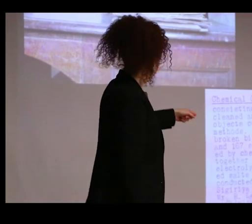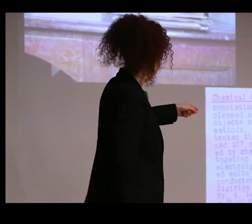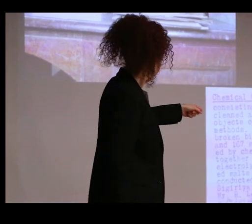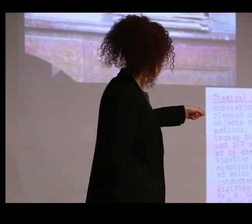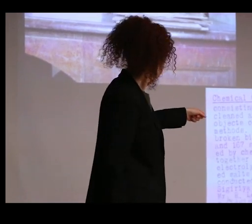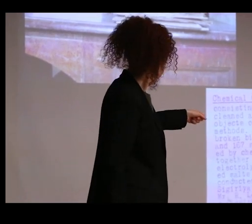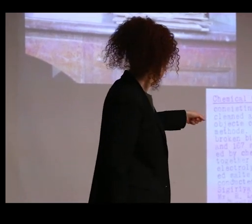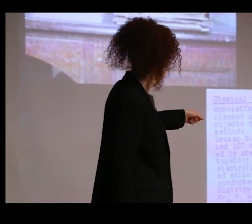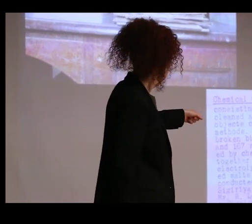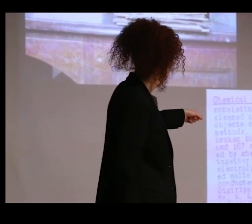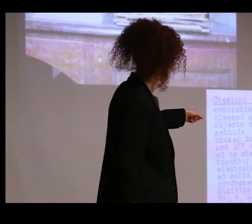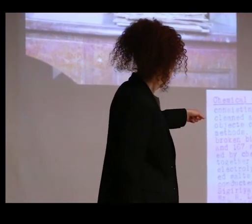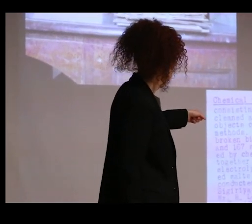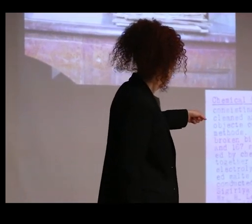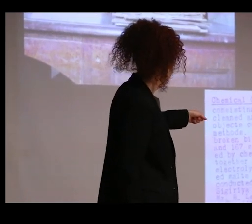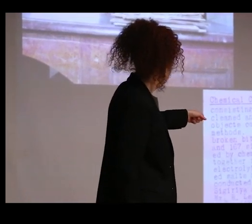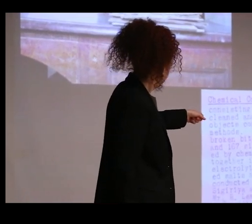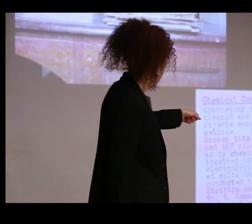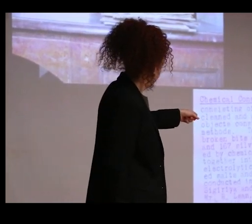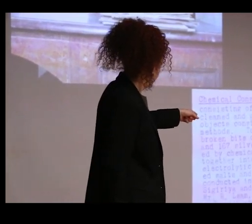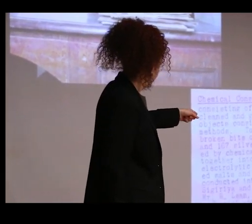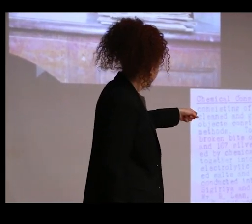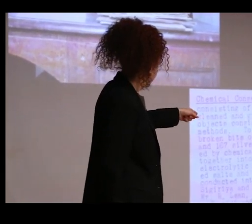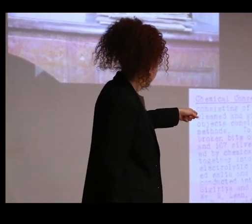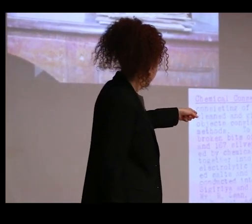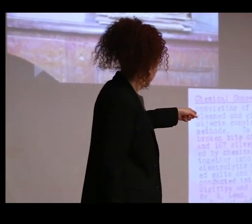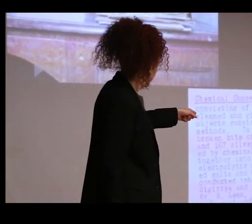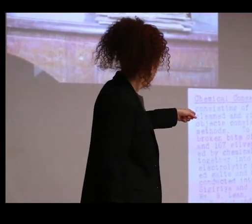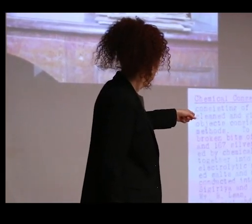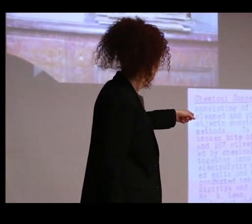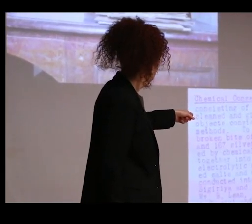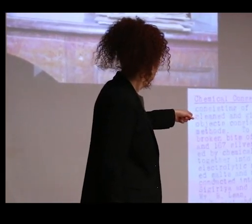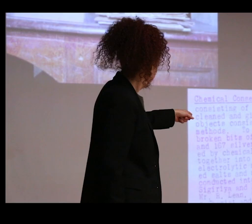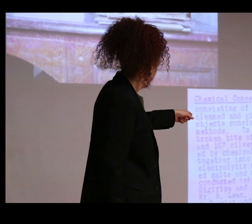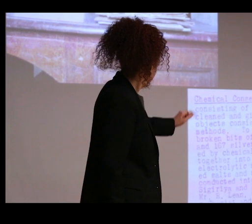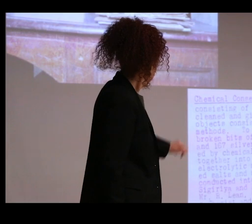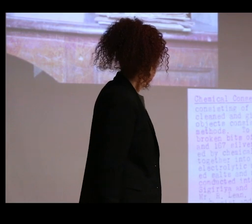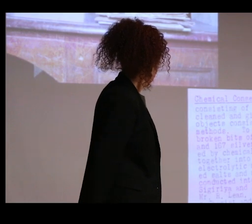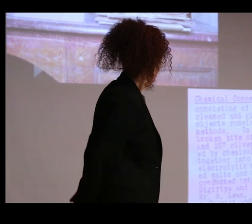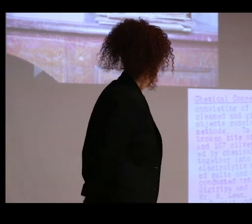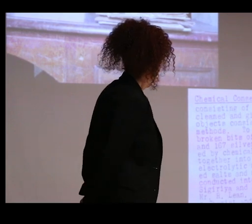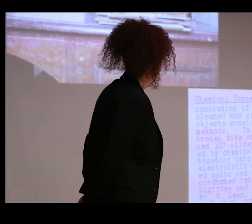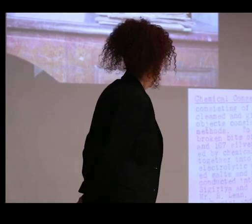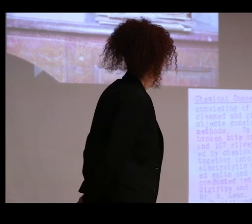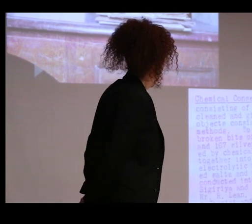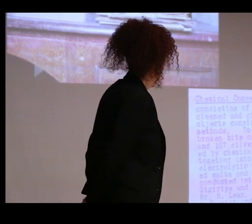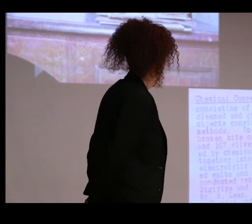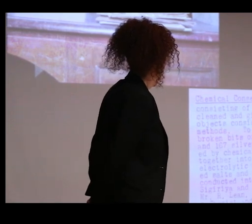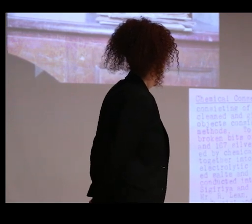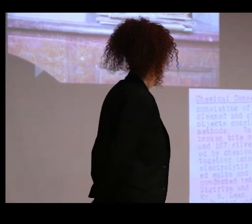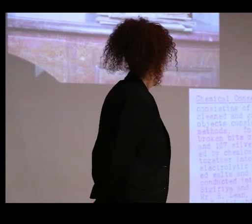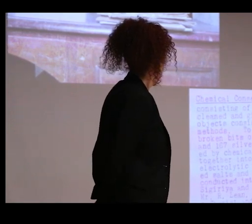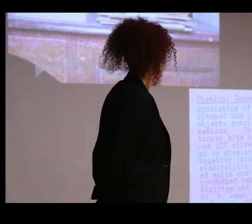It thanks this Mr. ,, a chemist and metallurgist in the railway.